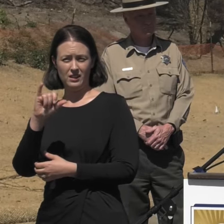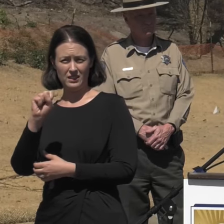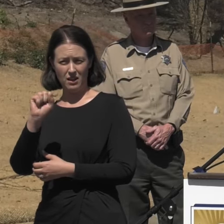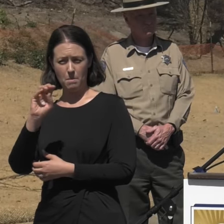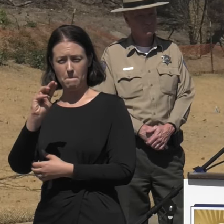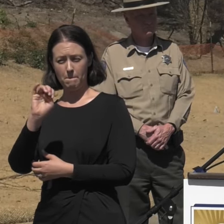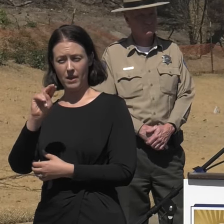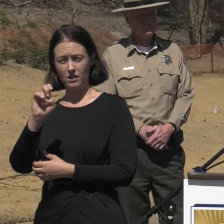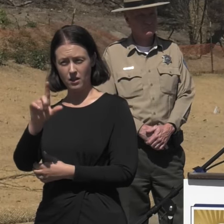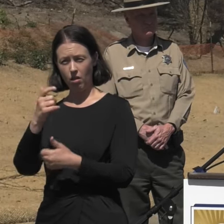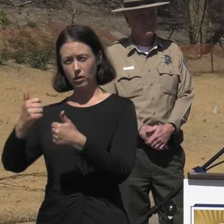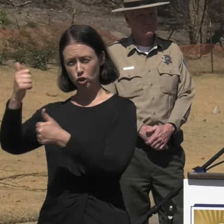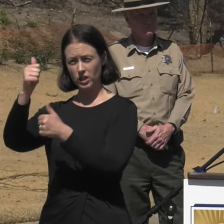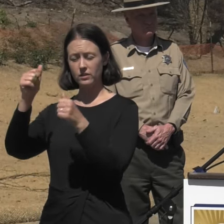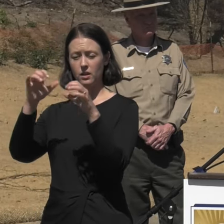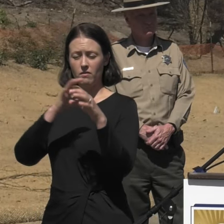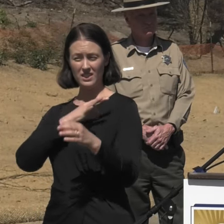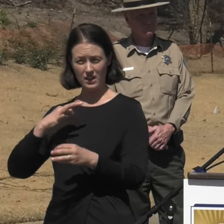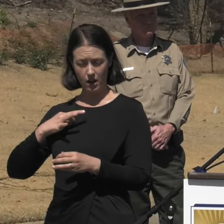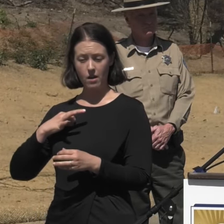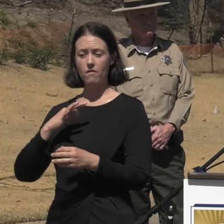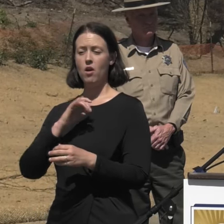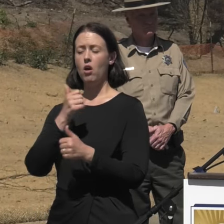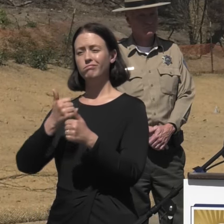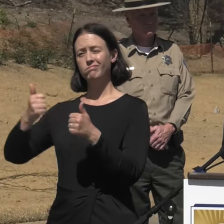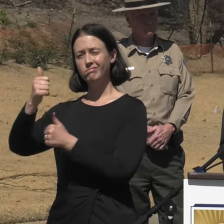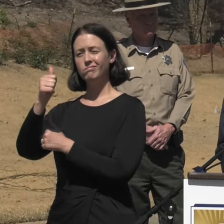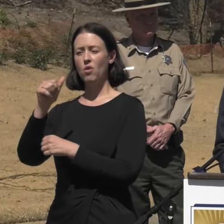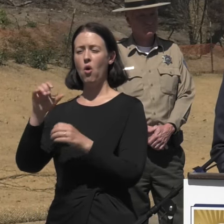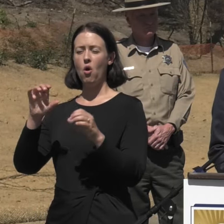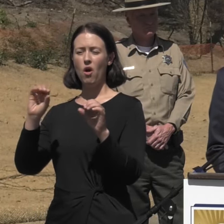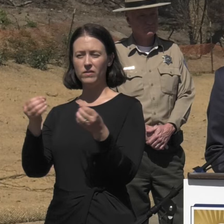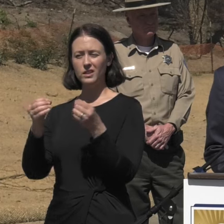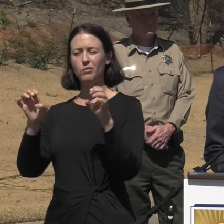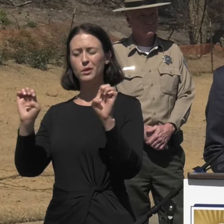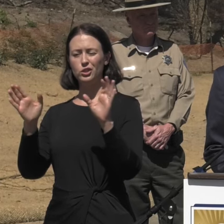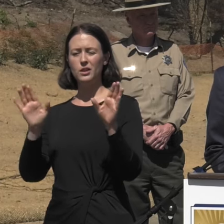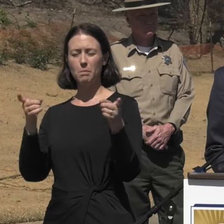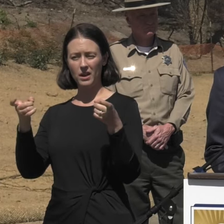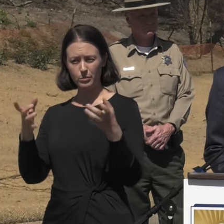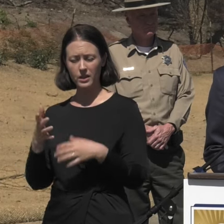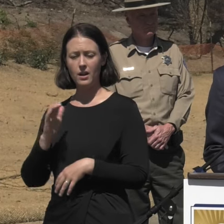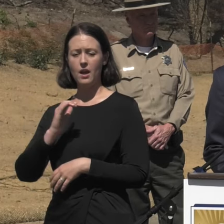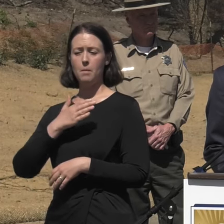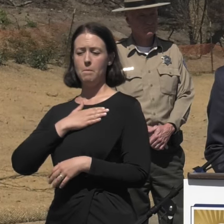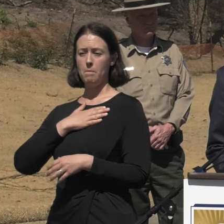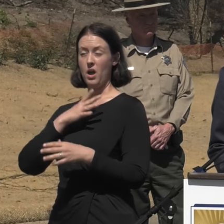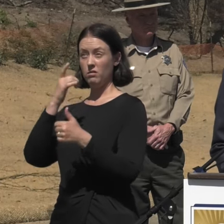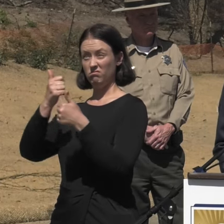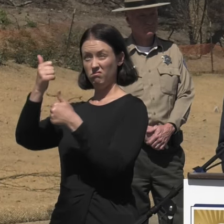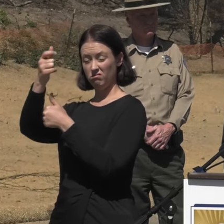the Chief of our Office of Emergency Management Kevin McGowan, and my Deputy Director and Incident Commander Rosana D'Antonio.